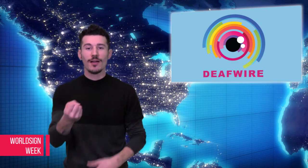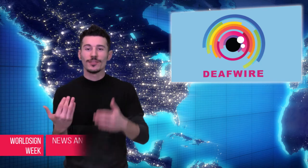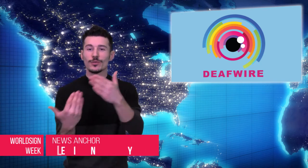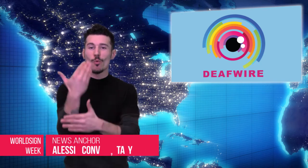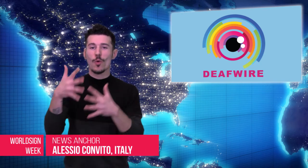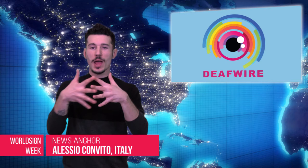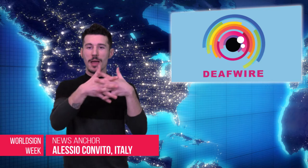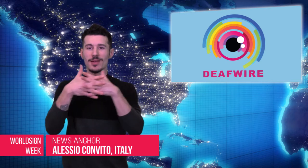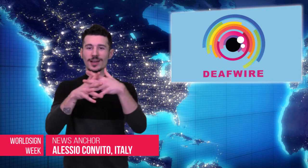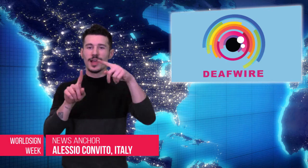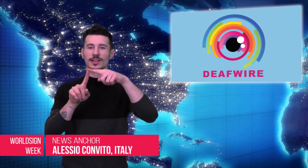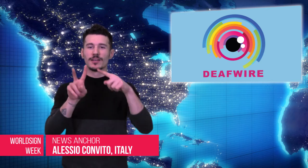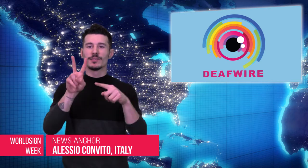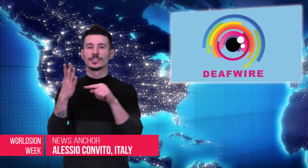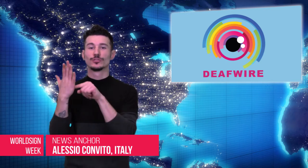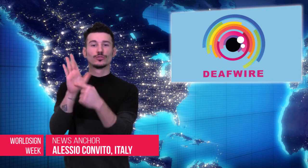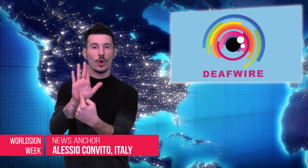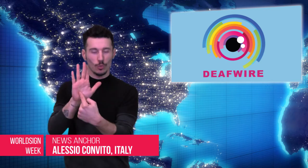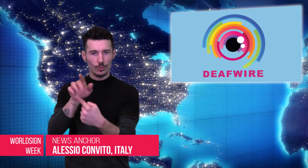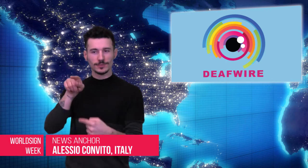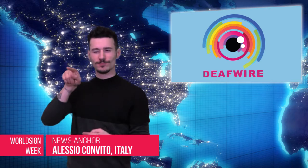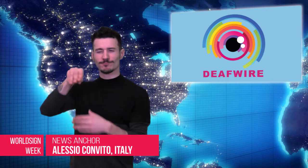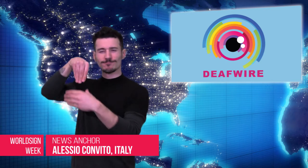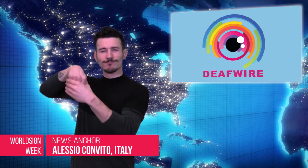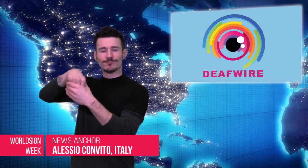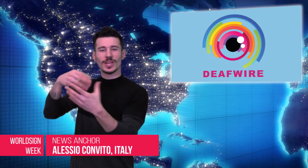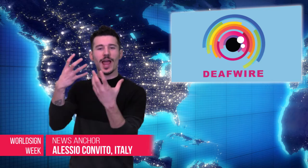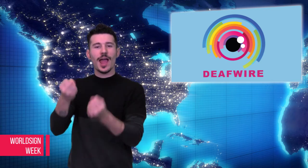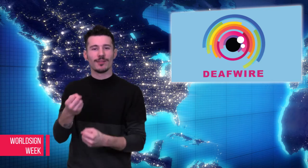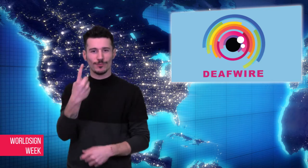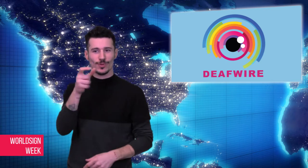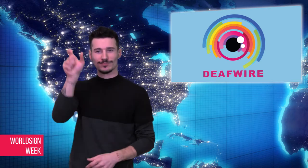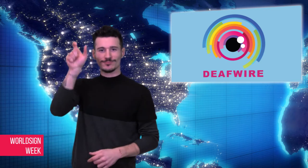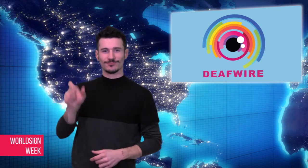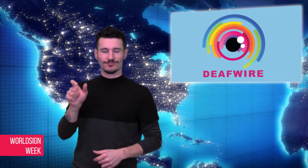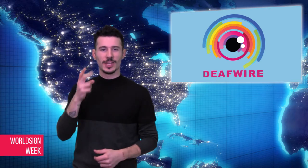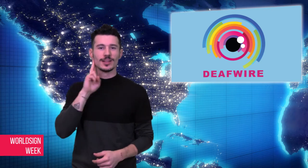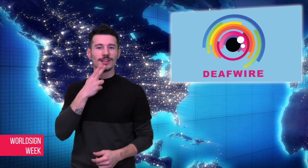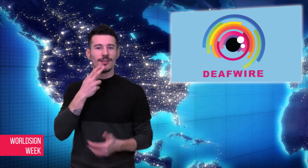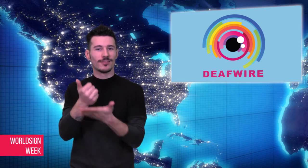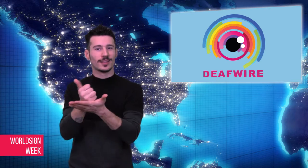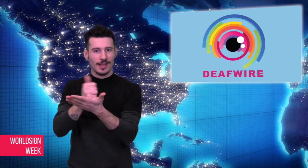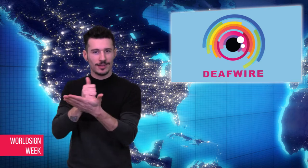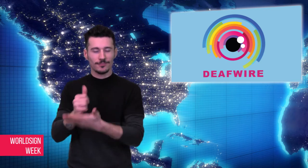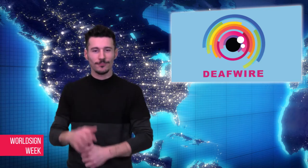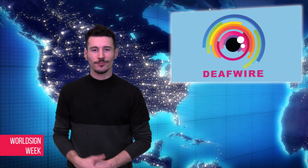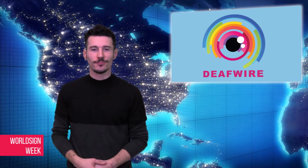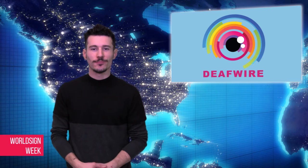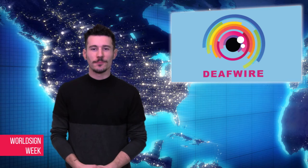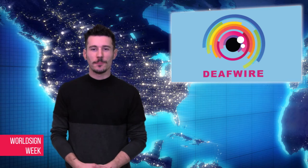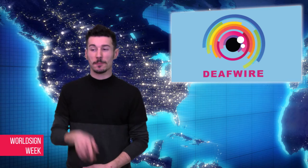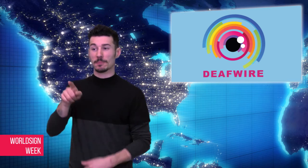Alessio: New American TV show with Gay Deaf Characters